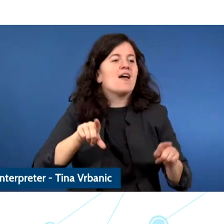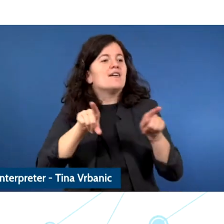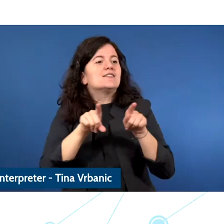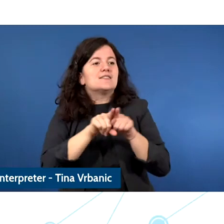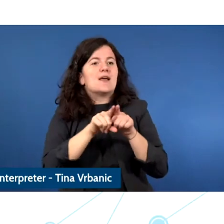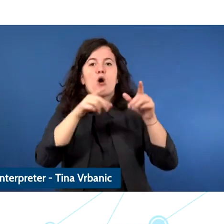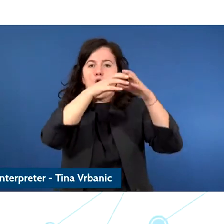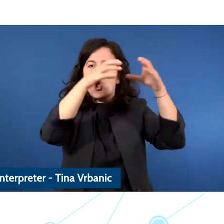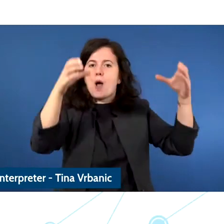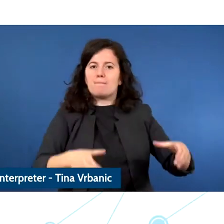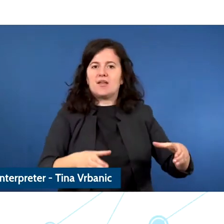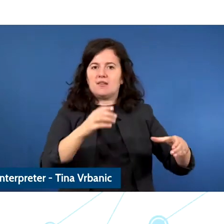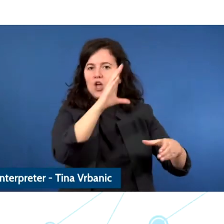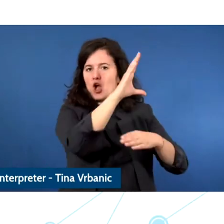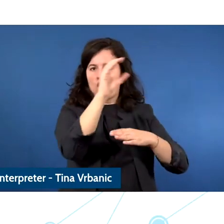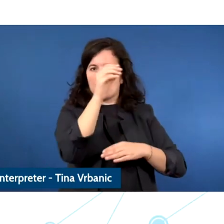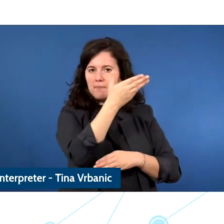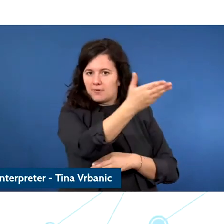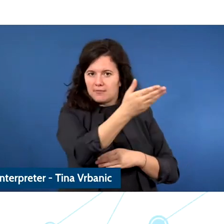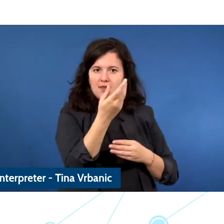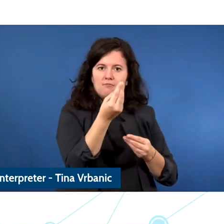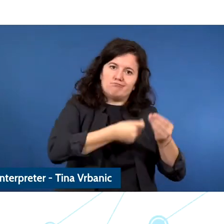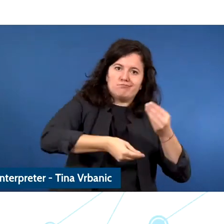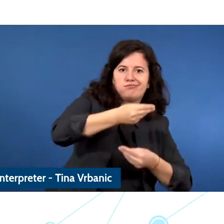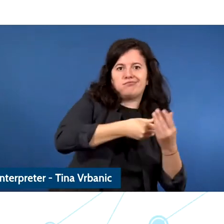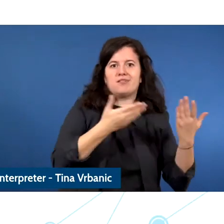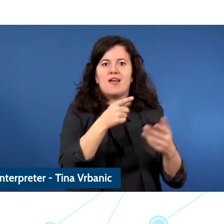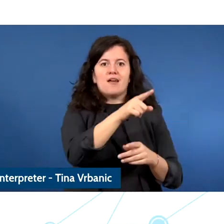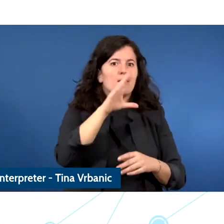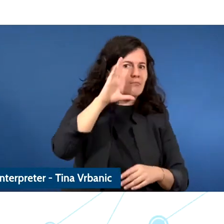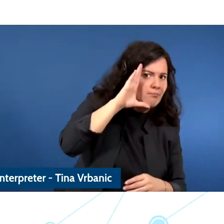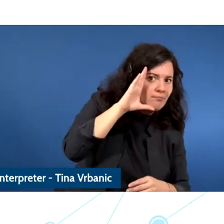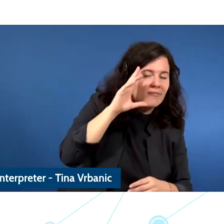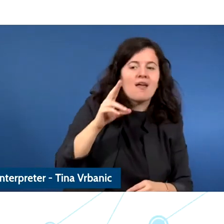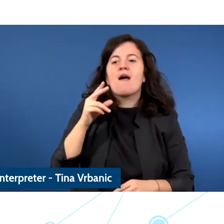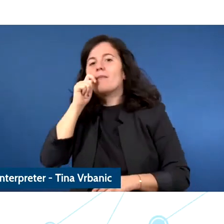I think this is really where we want to stand in 2030.